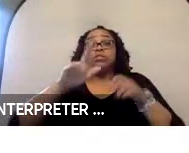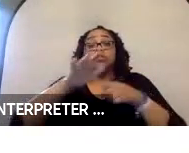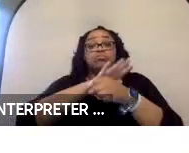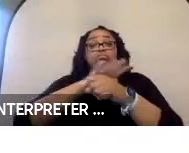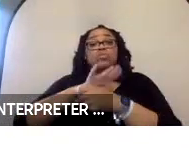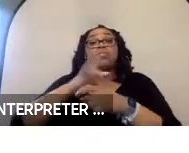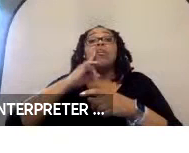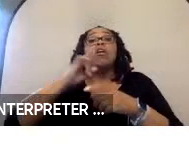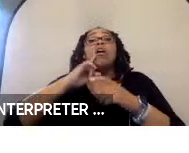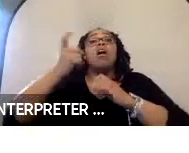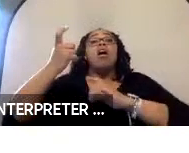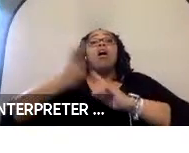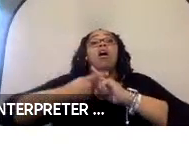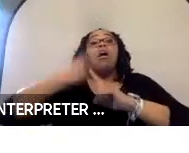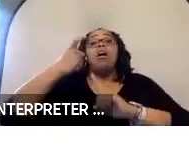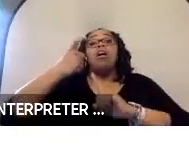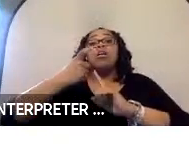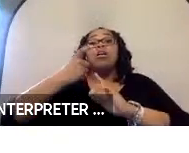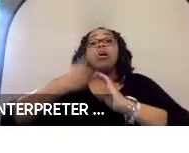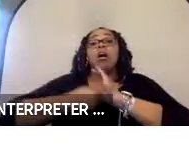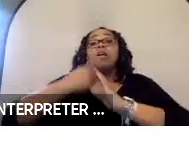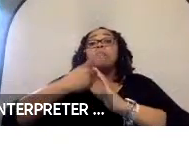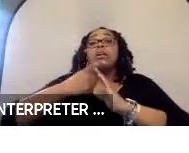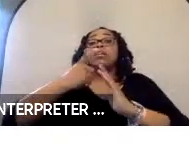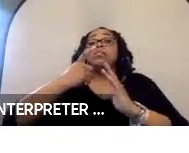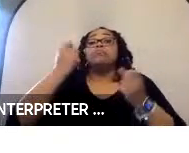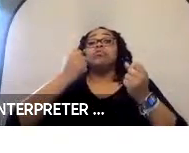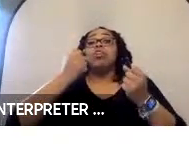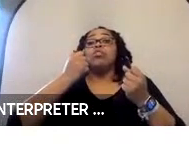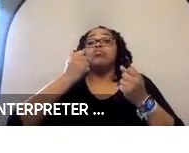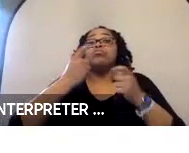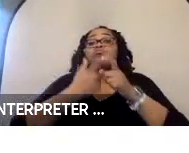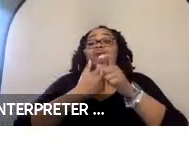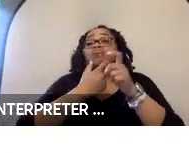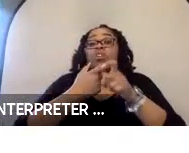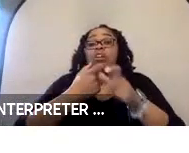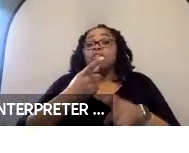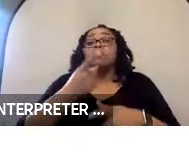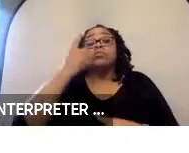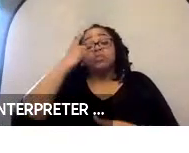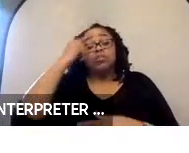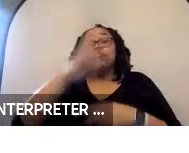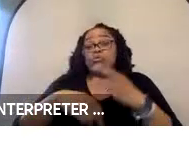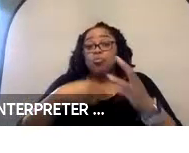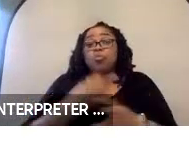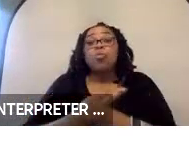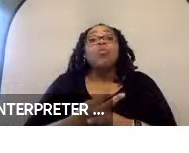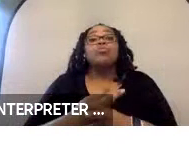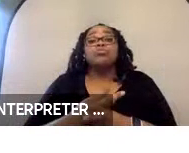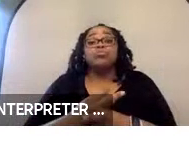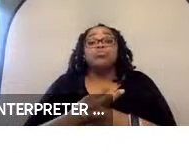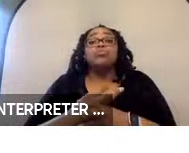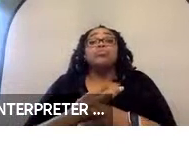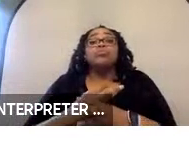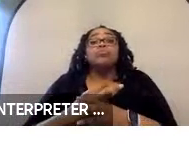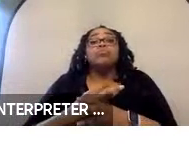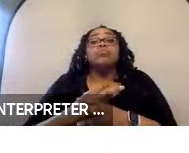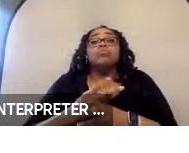vehicles running around the globe. It is small low speed shuttle. It’s been well received